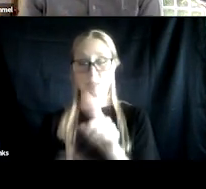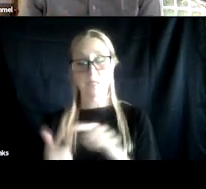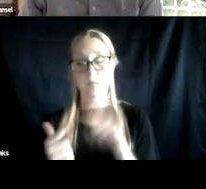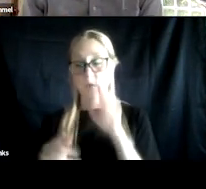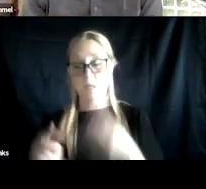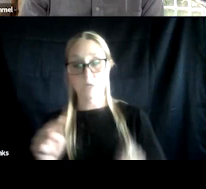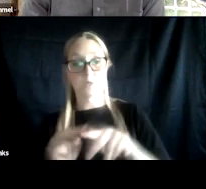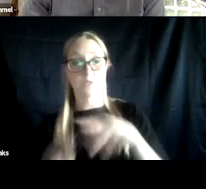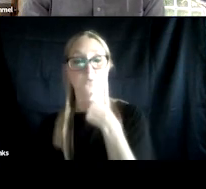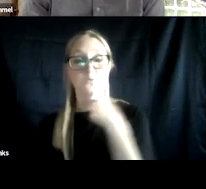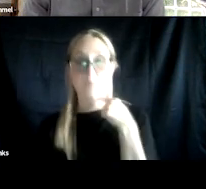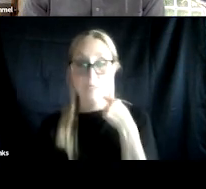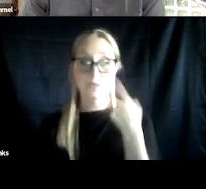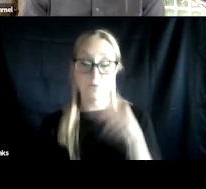including housing, overdose, and suicide.